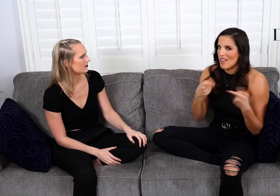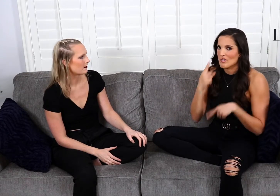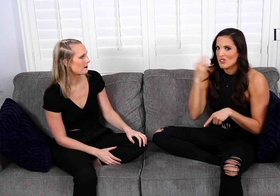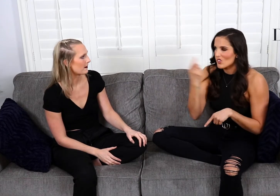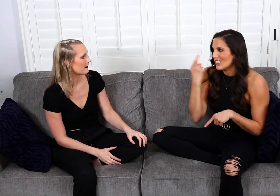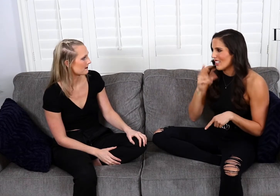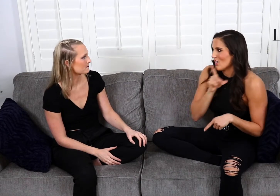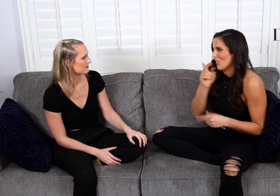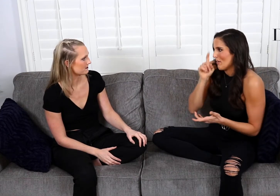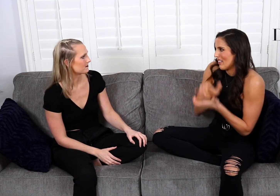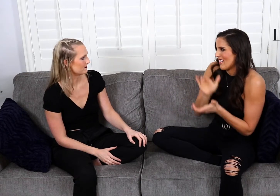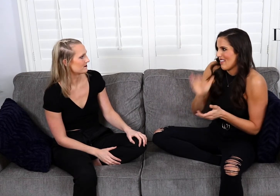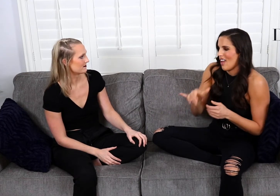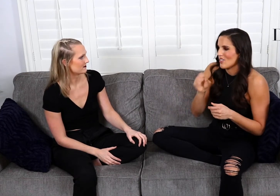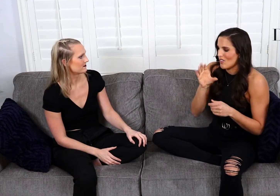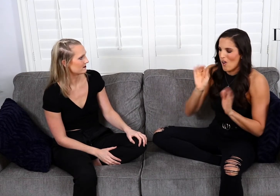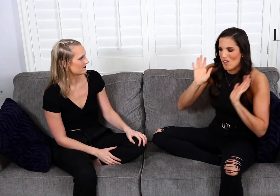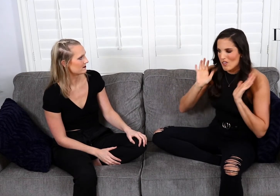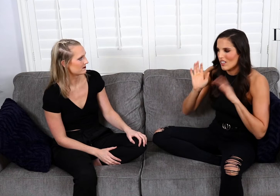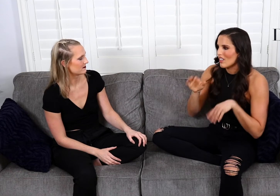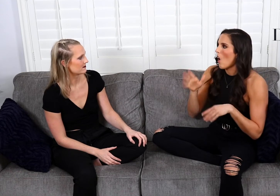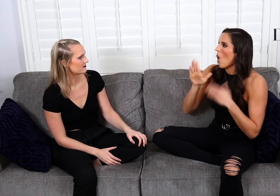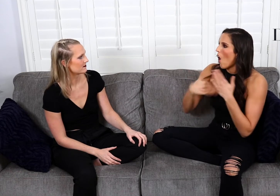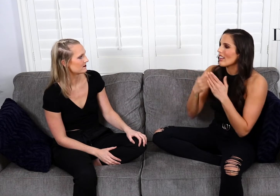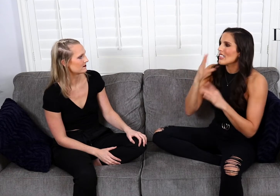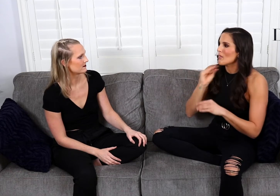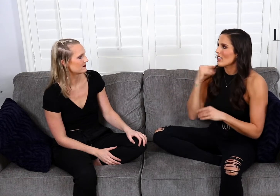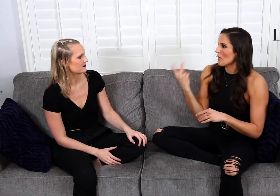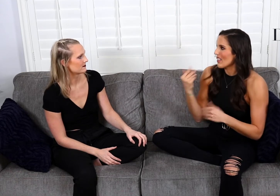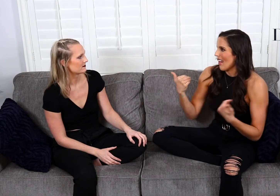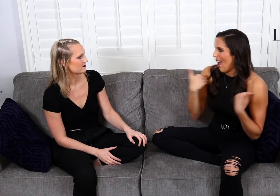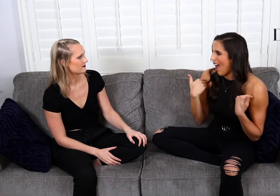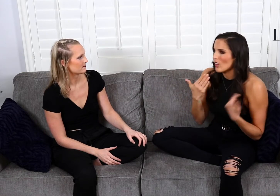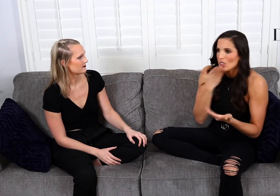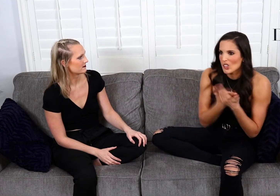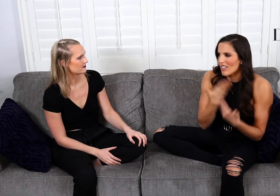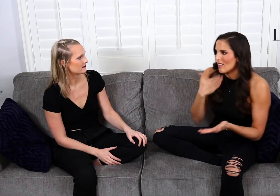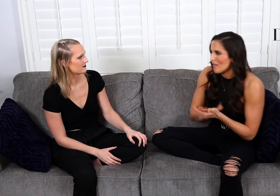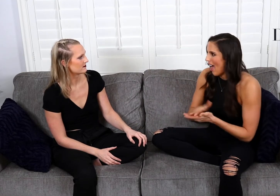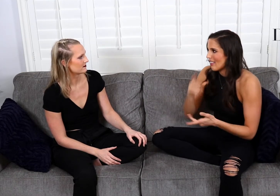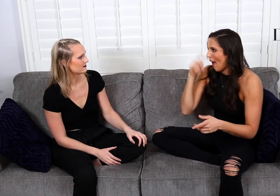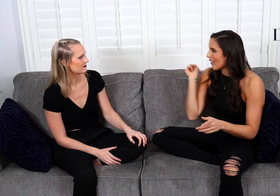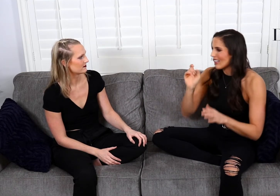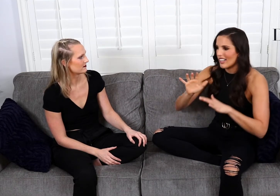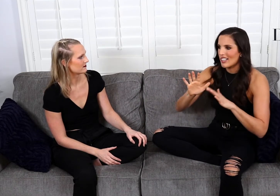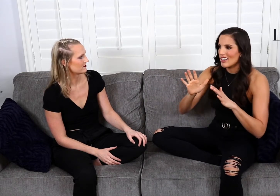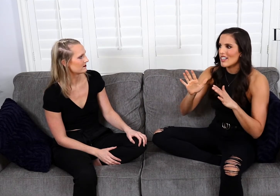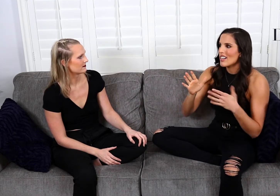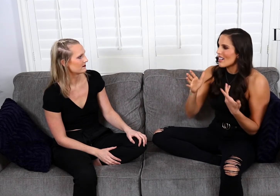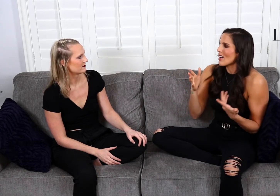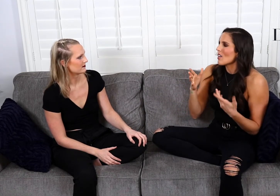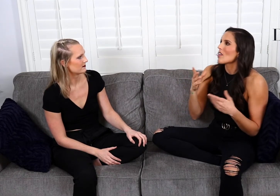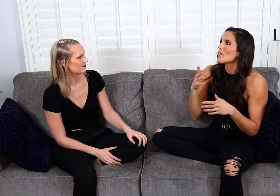Everything happens for a reason, I truly believe that. So all experiences we’ve had, the good the bad the ugly,